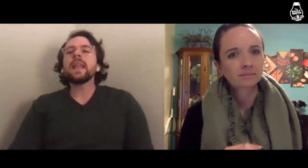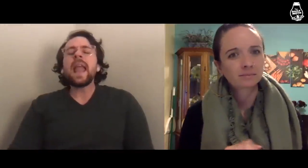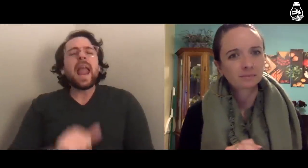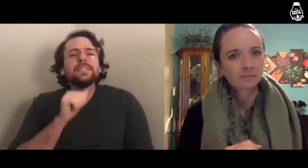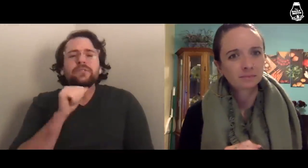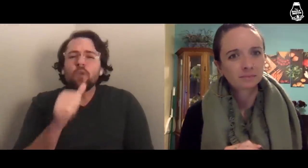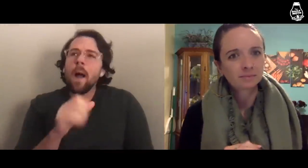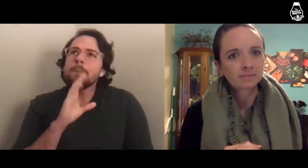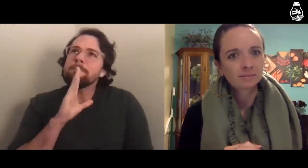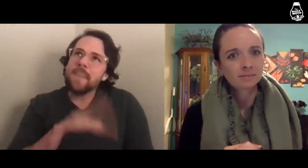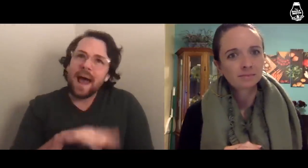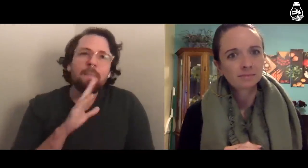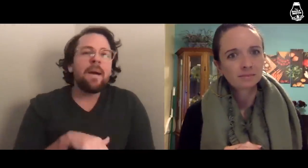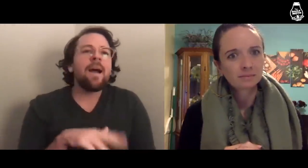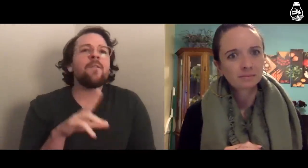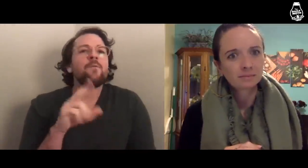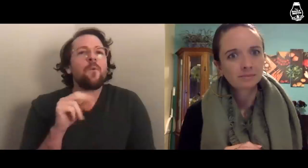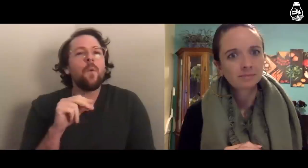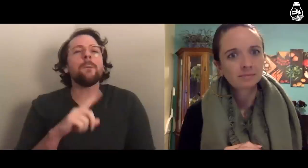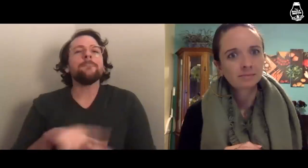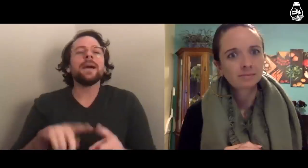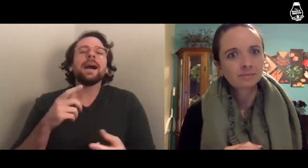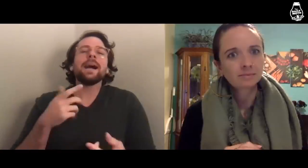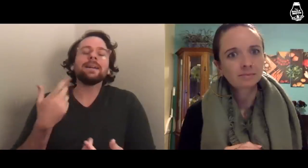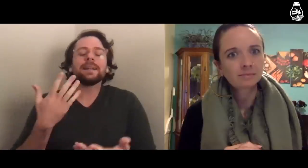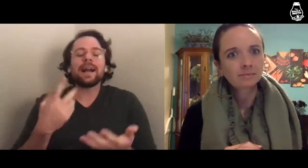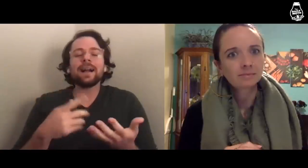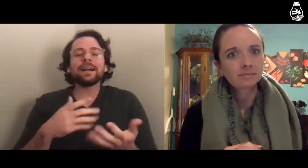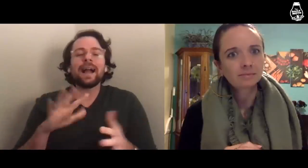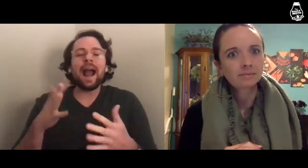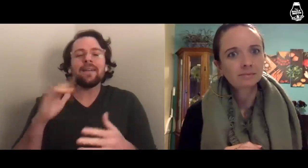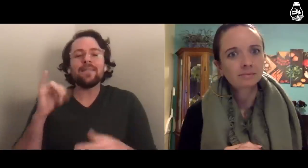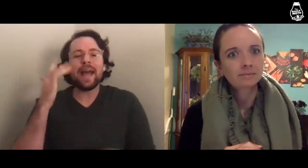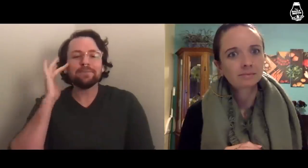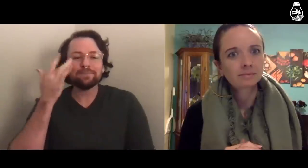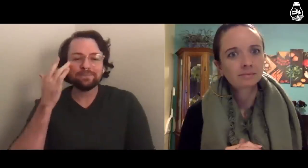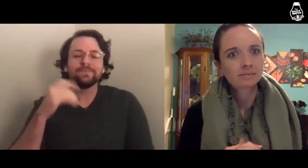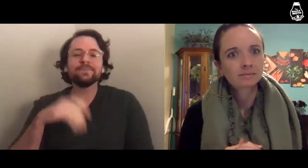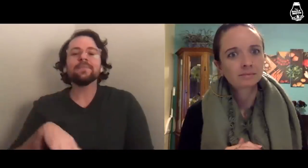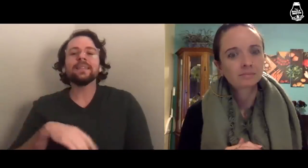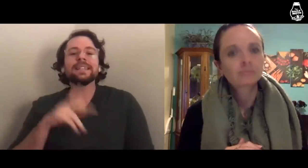Not bad bad, but this is kind of an annoyance.